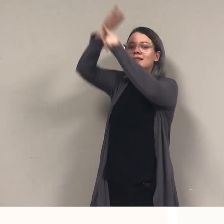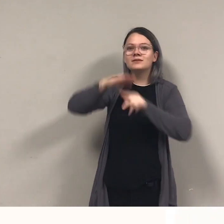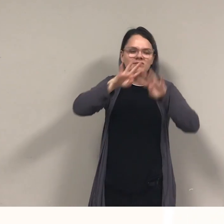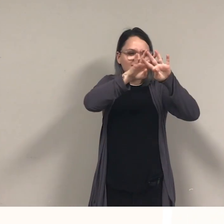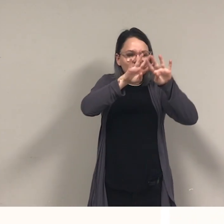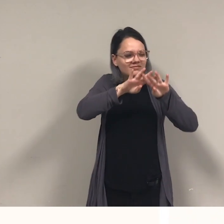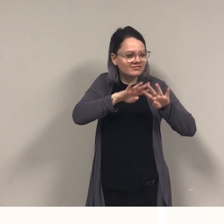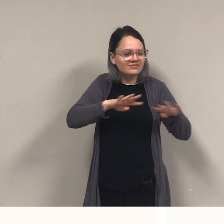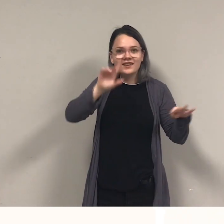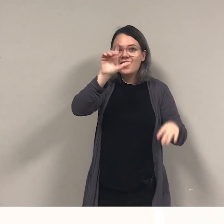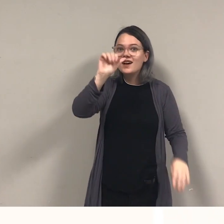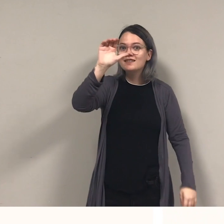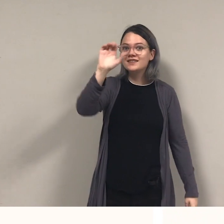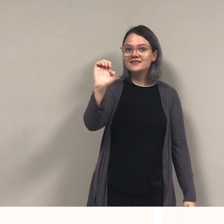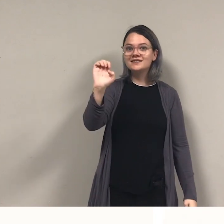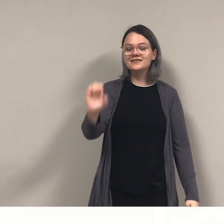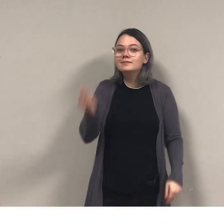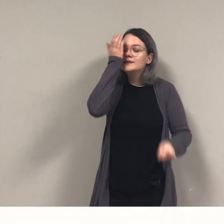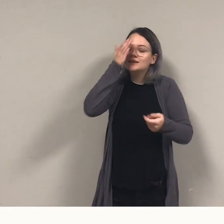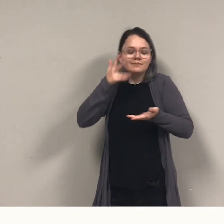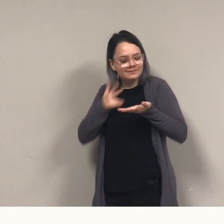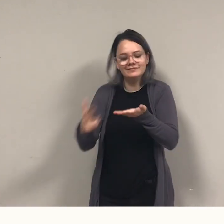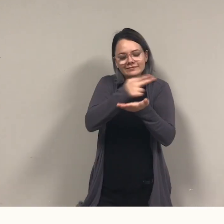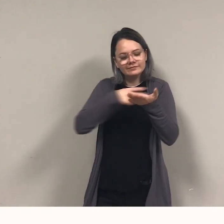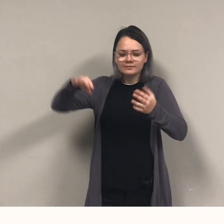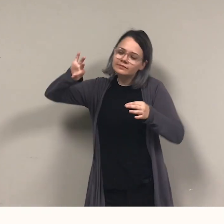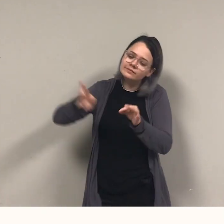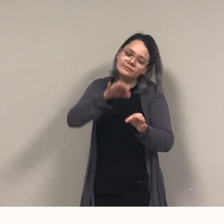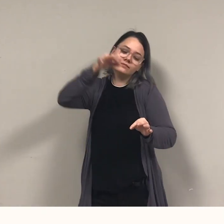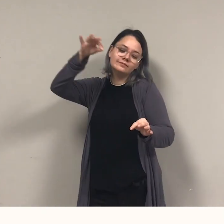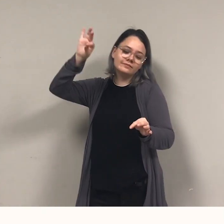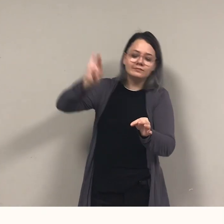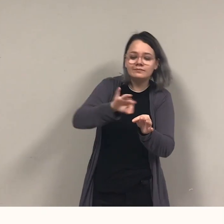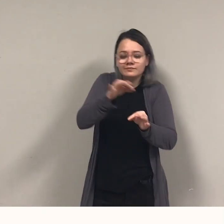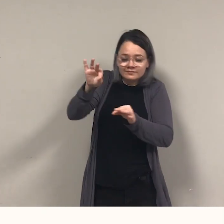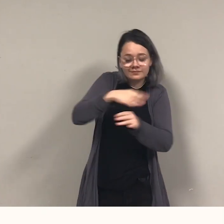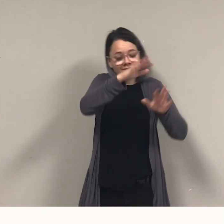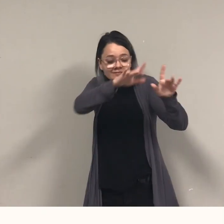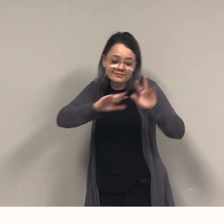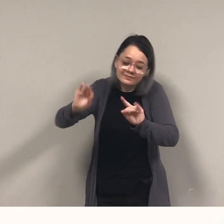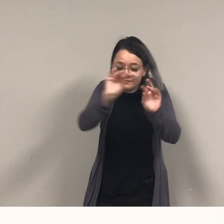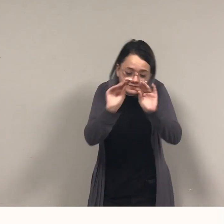Then she snips and sews with grace. Soon her costume is all set -